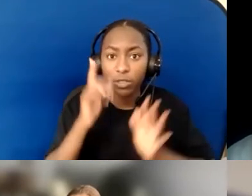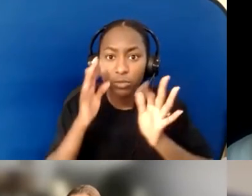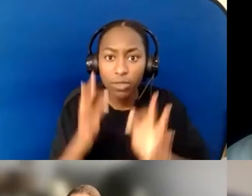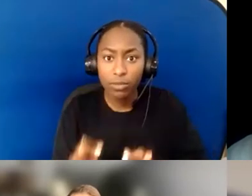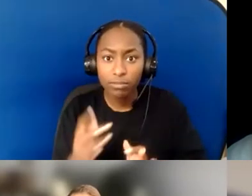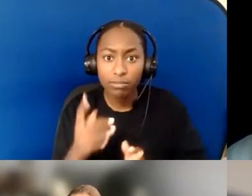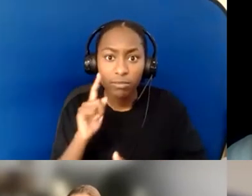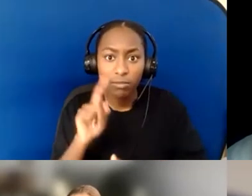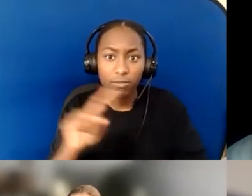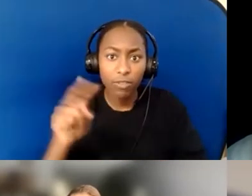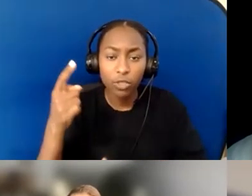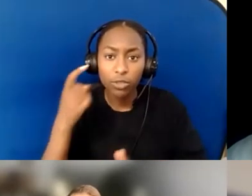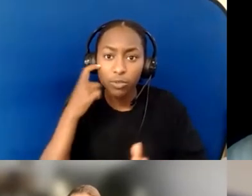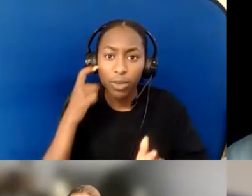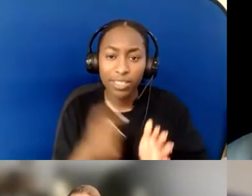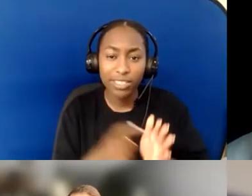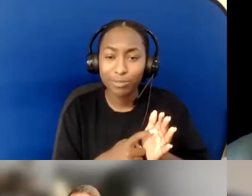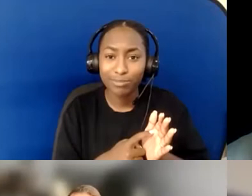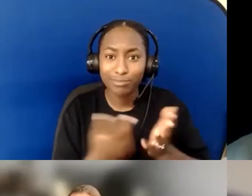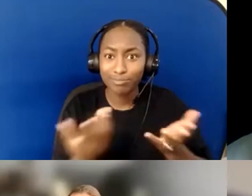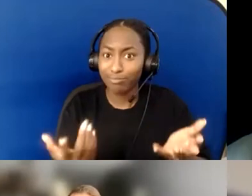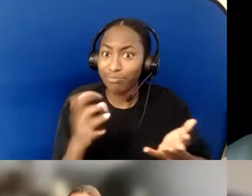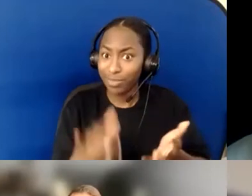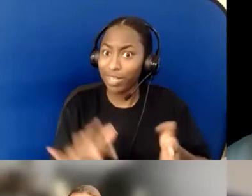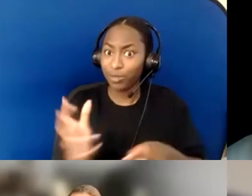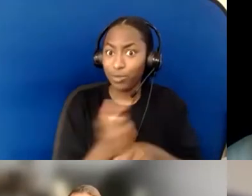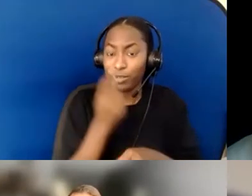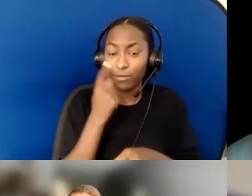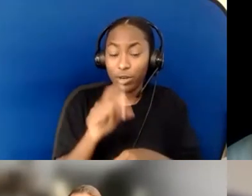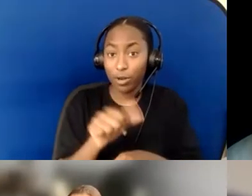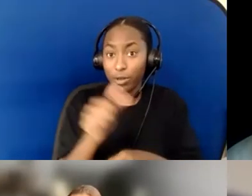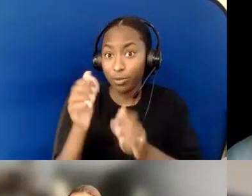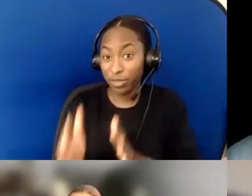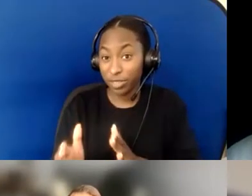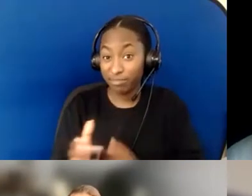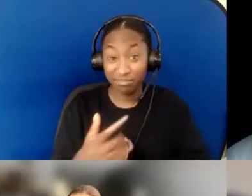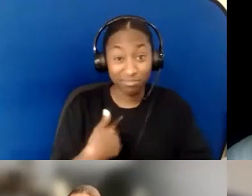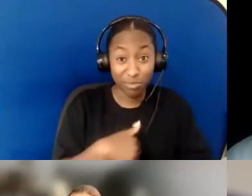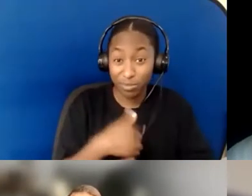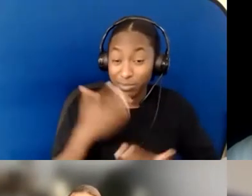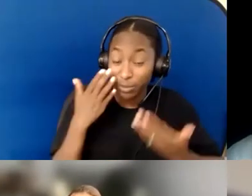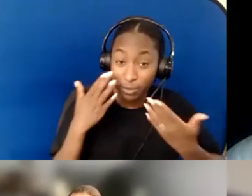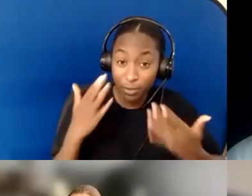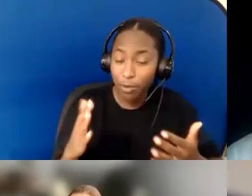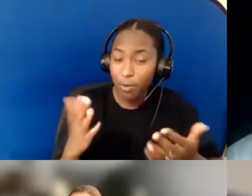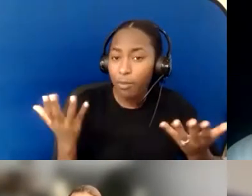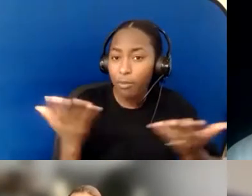...We never know how much God is doing behind the scenes.